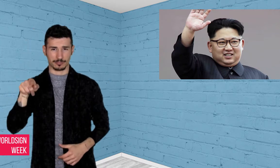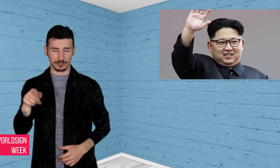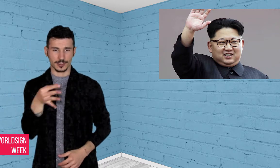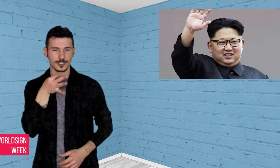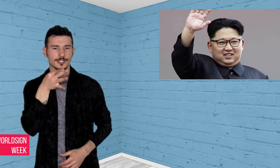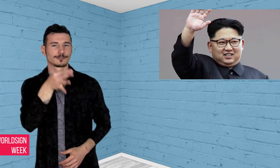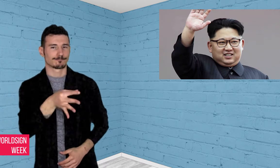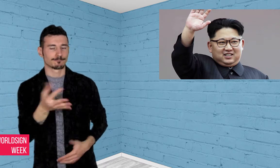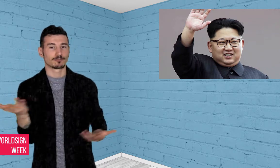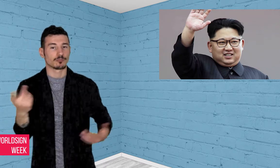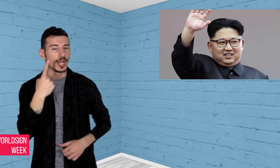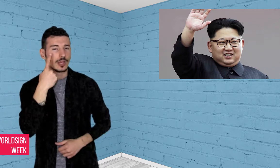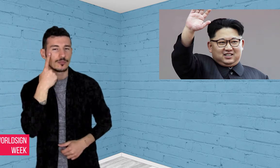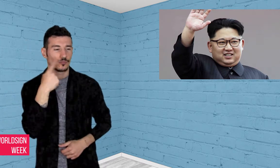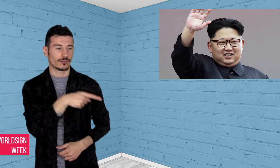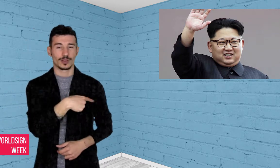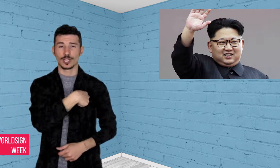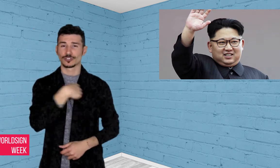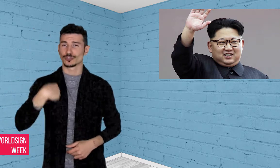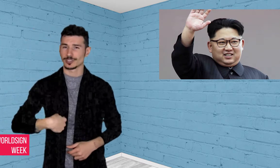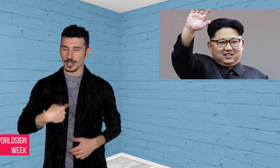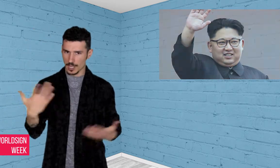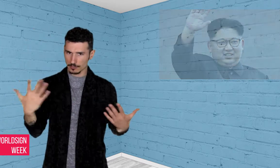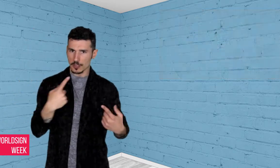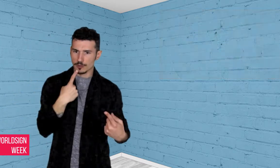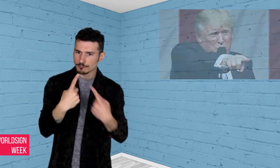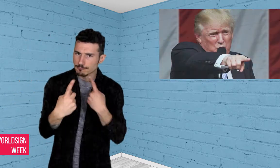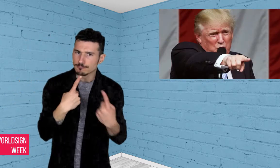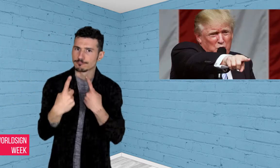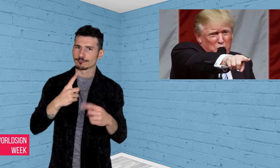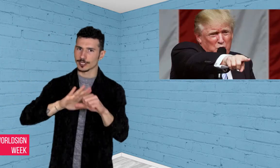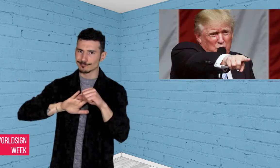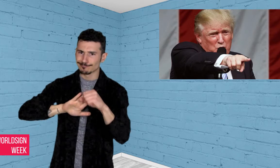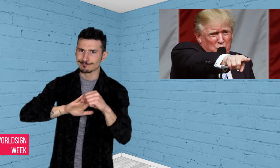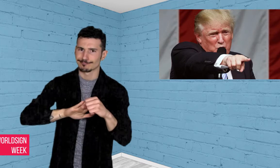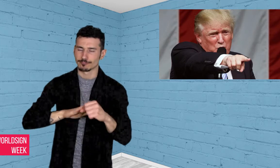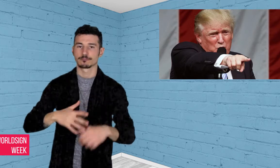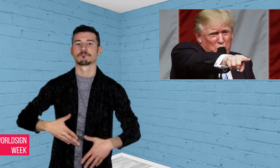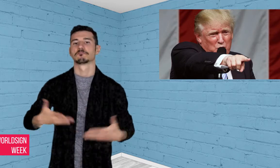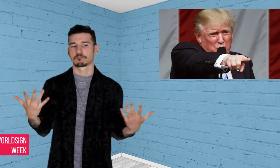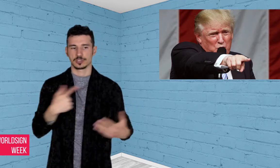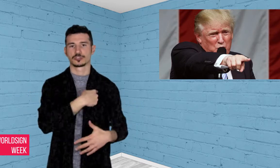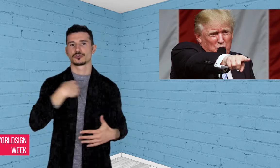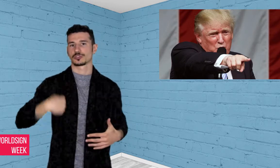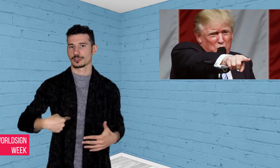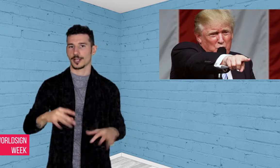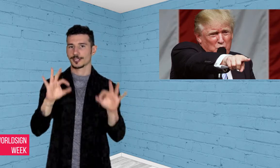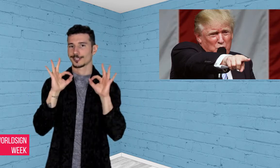China generates nearly 90% of North